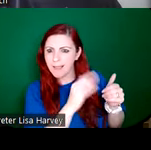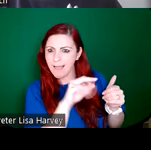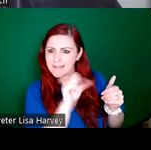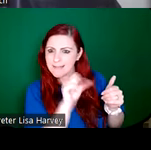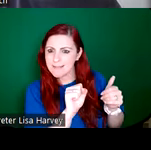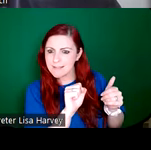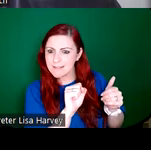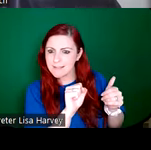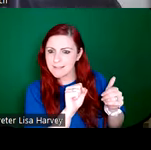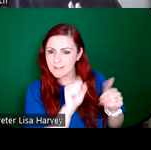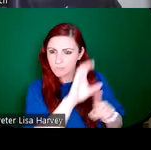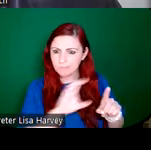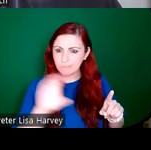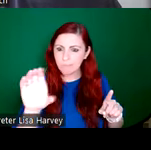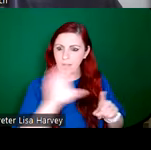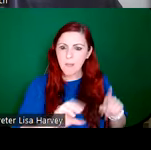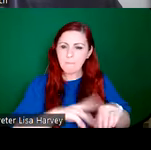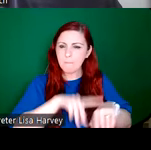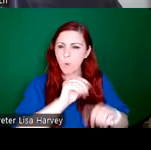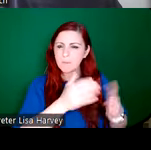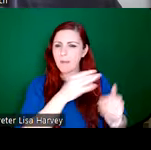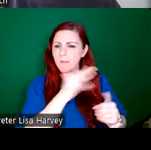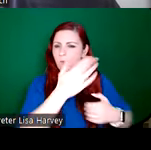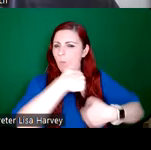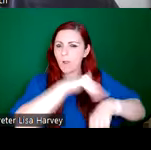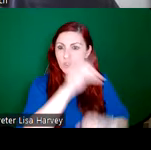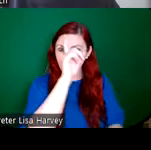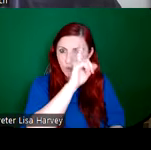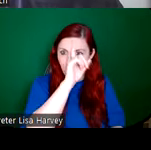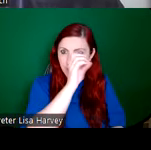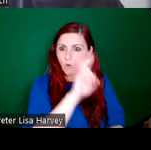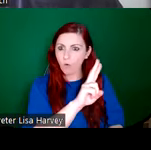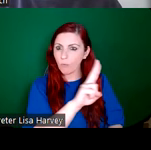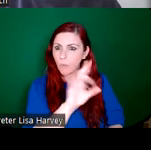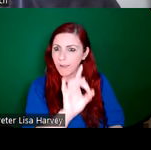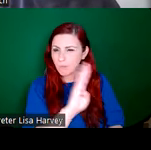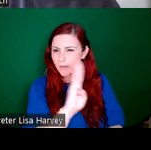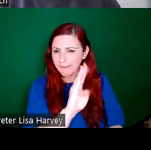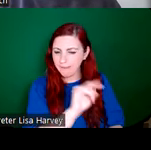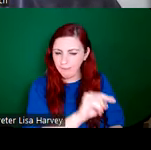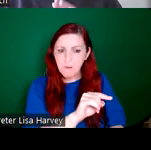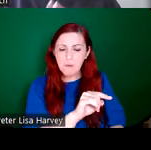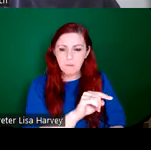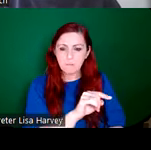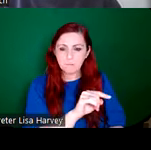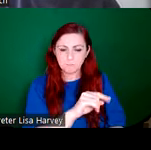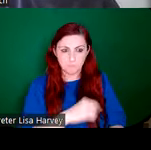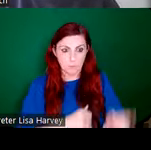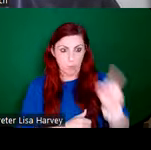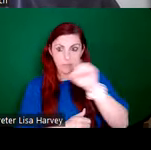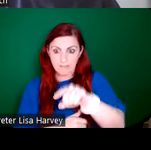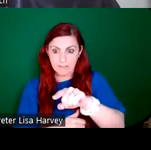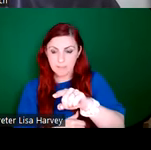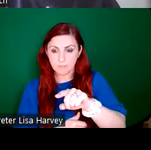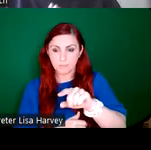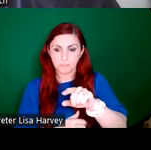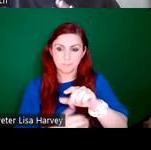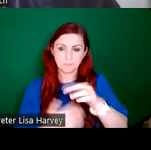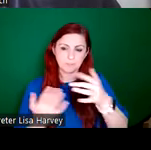buying stained glass from Germany or Britain. And these kind of, this stained